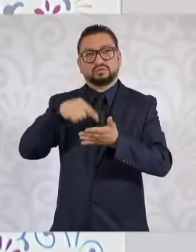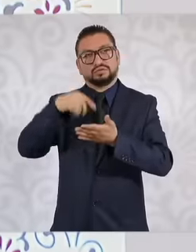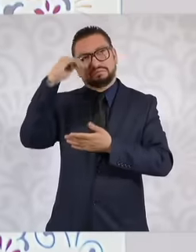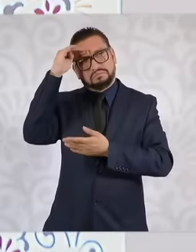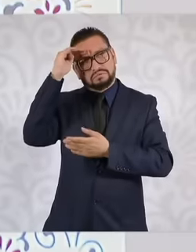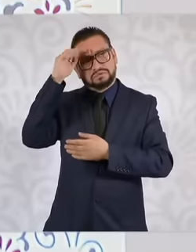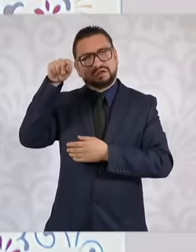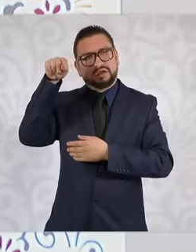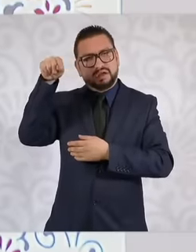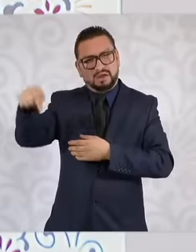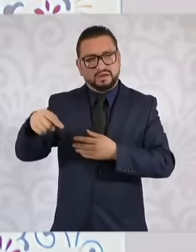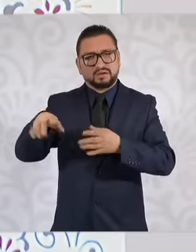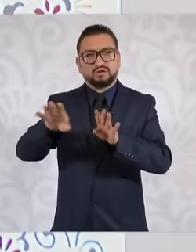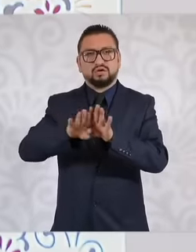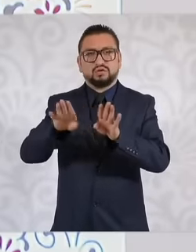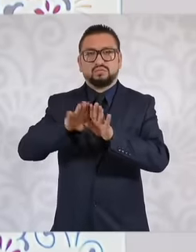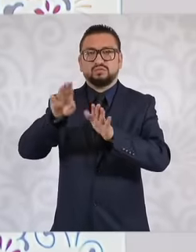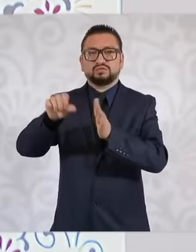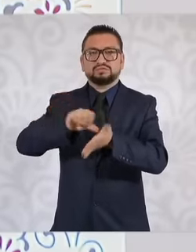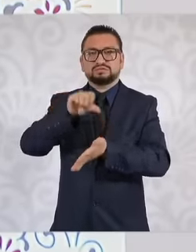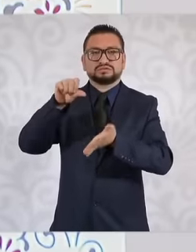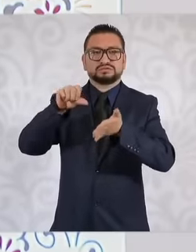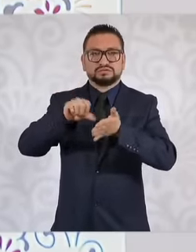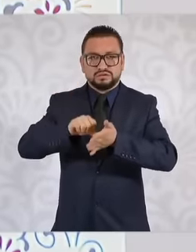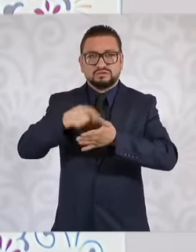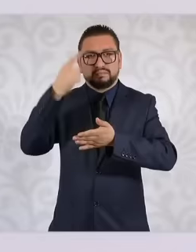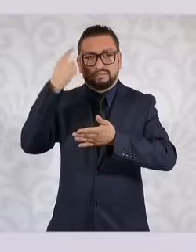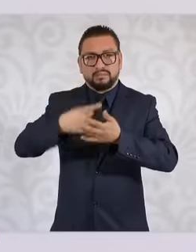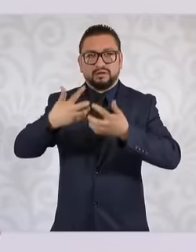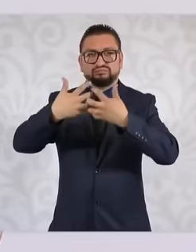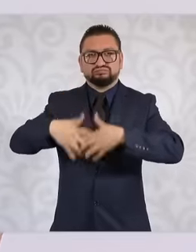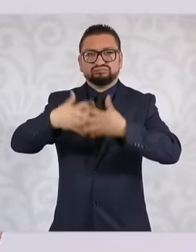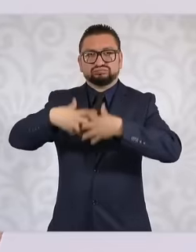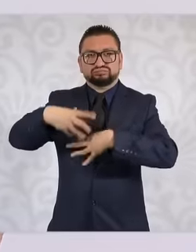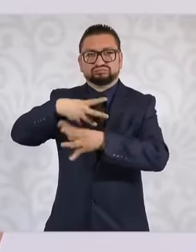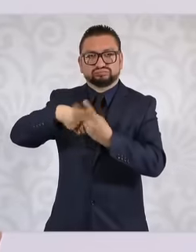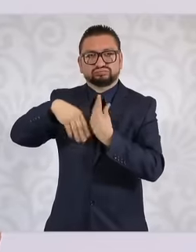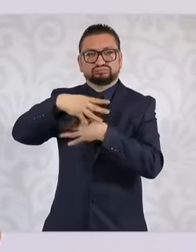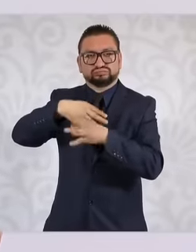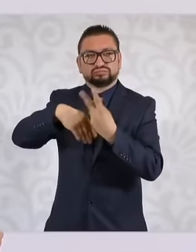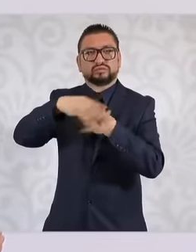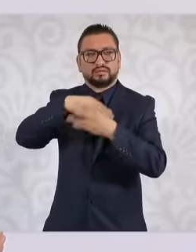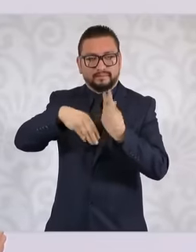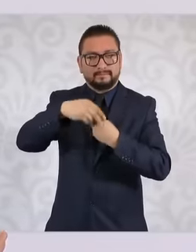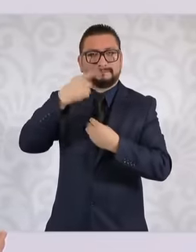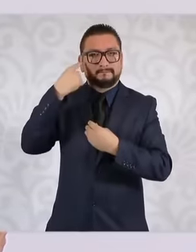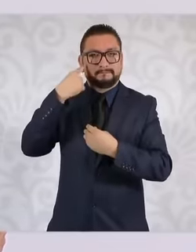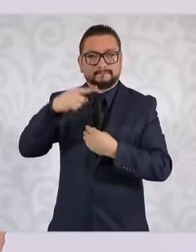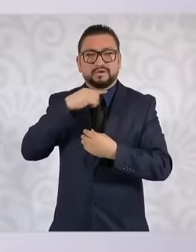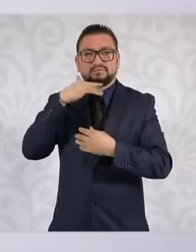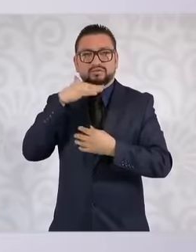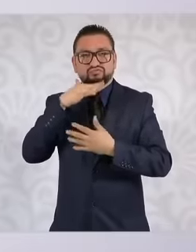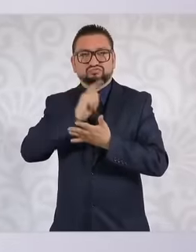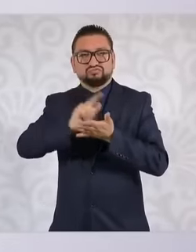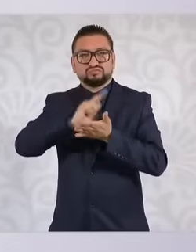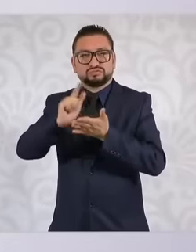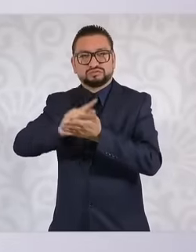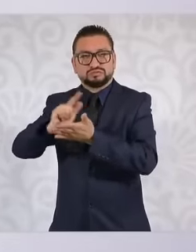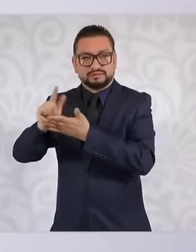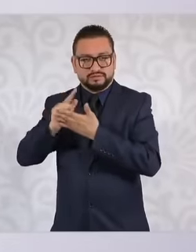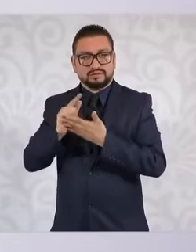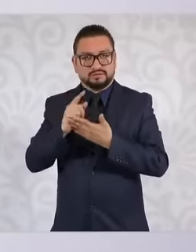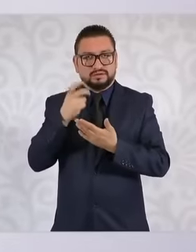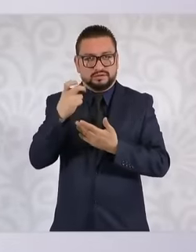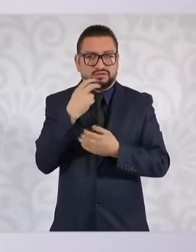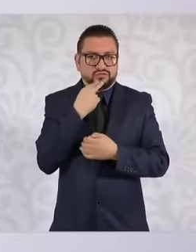is to make a large circular economy recycling center and use various uh